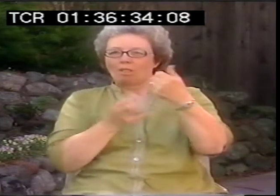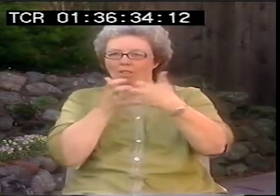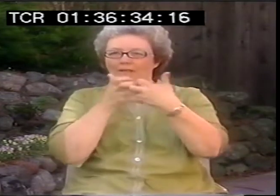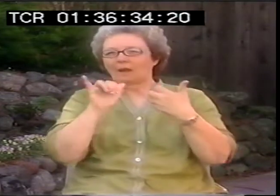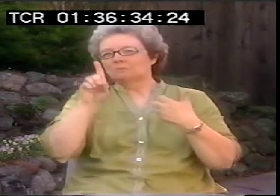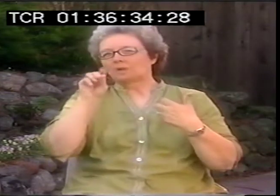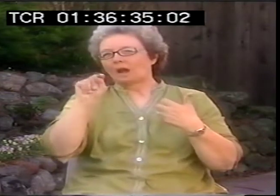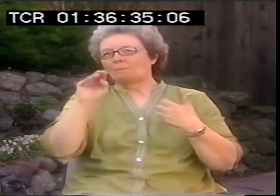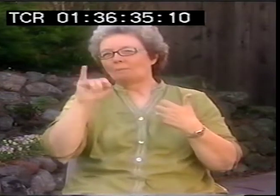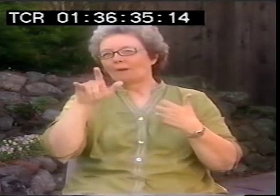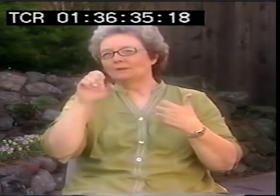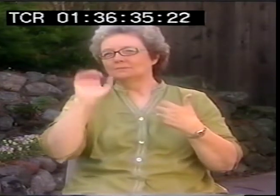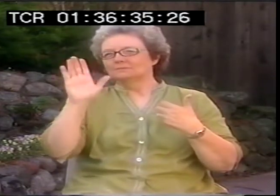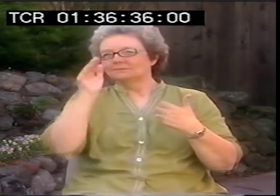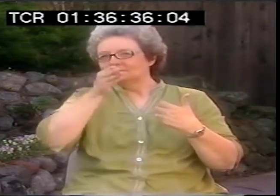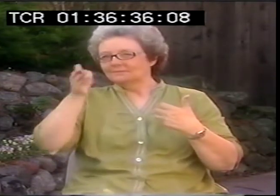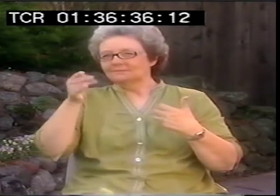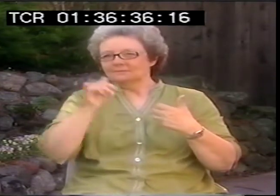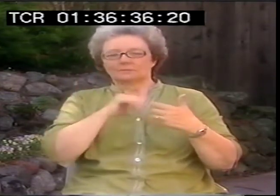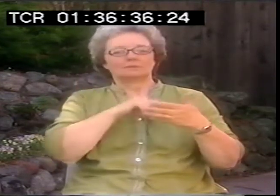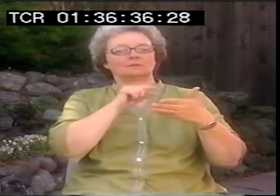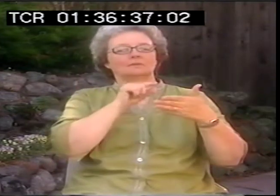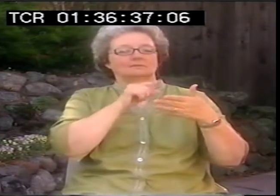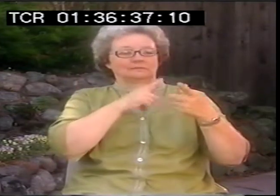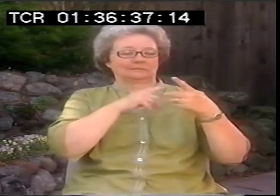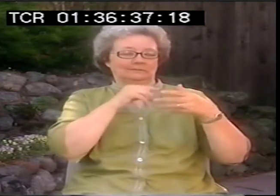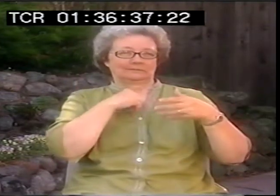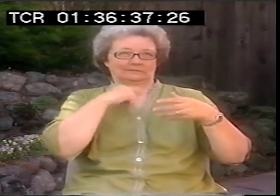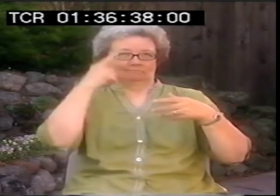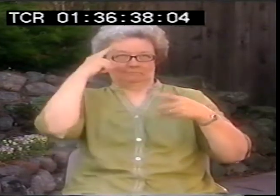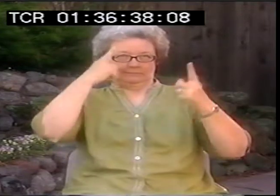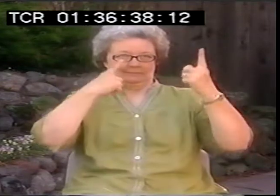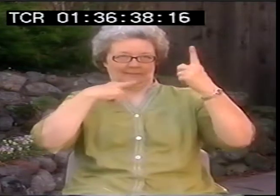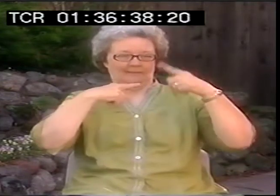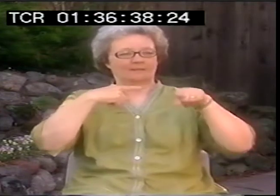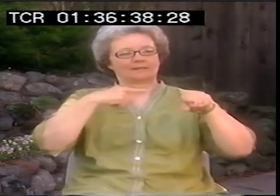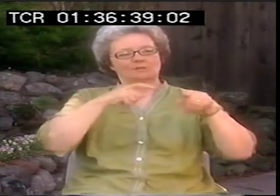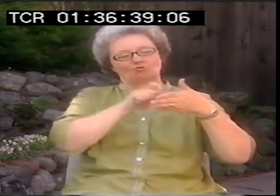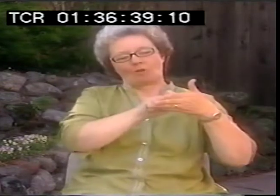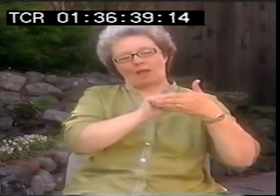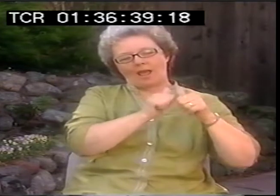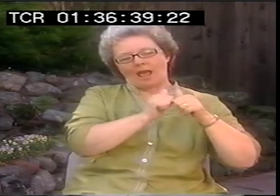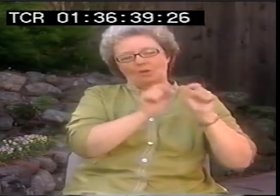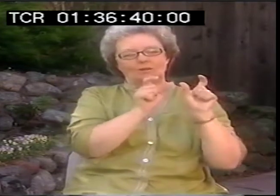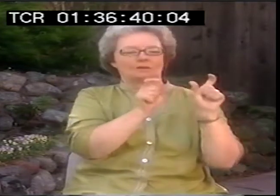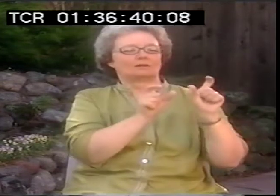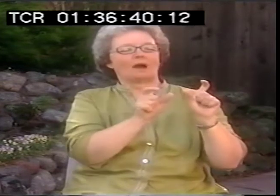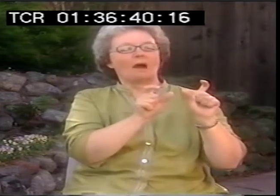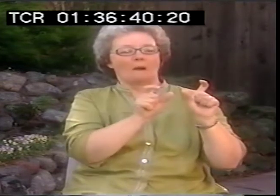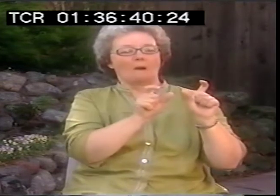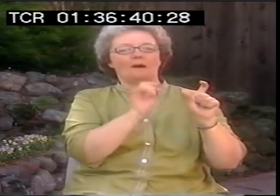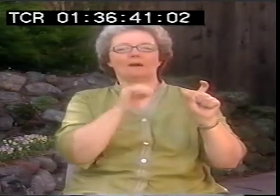They were both working at the same time in my mind, sort of like Dot Miles. You know, I would look at a line, and I would think,